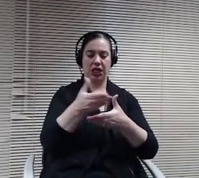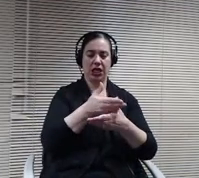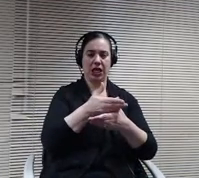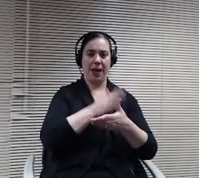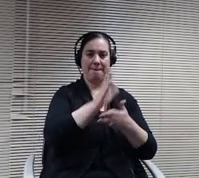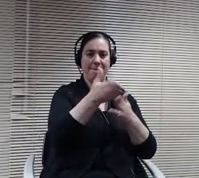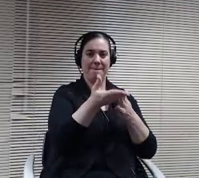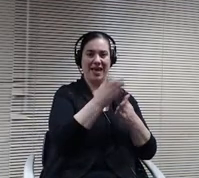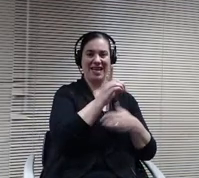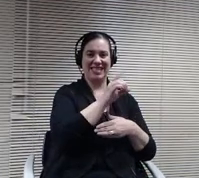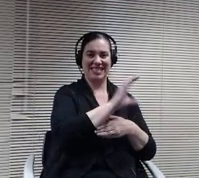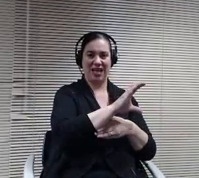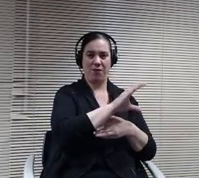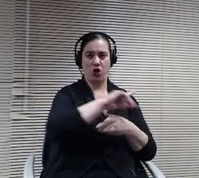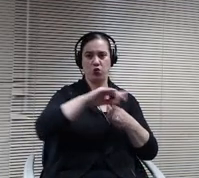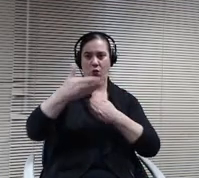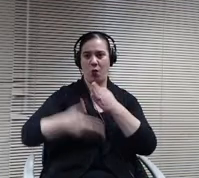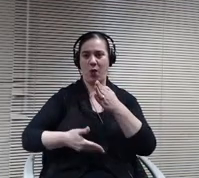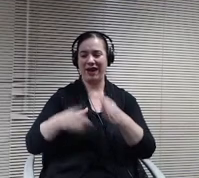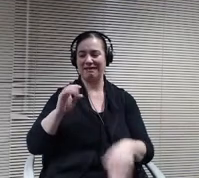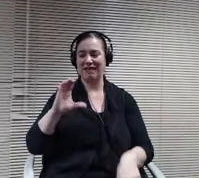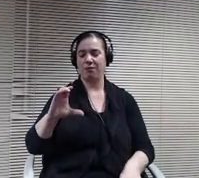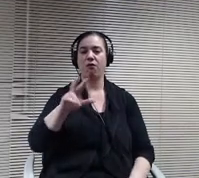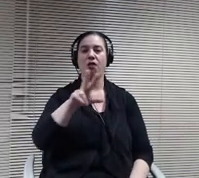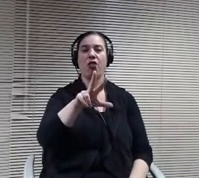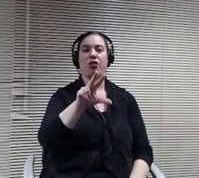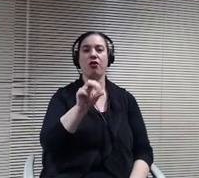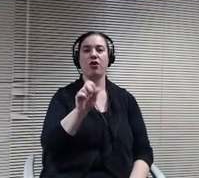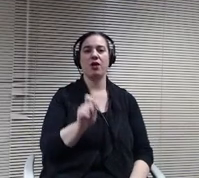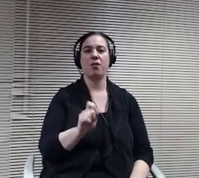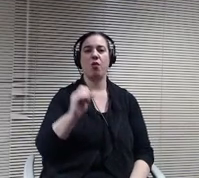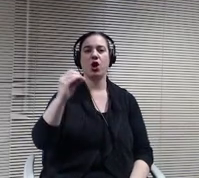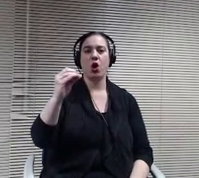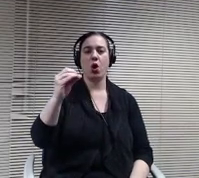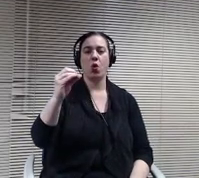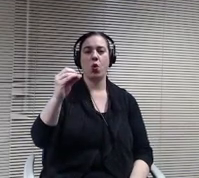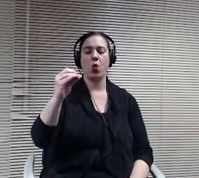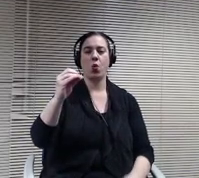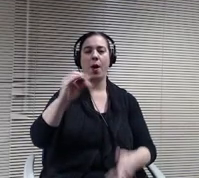per 10,000 people. So that's down from 130.7 essentially five